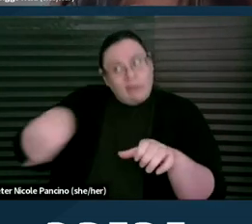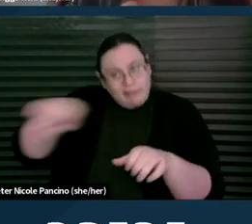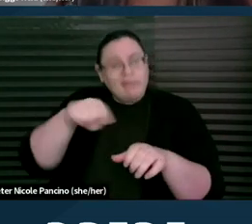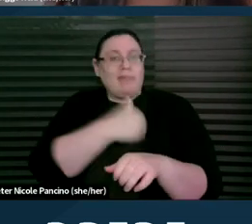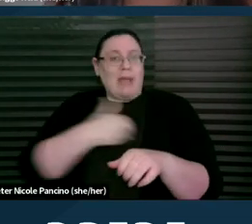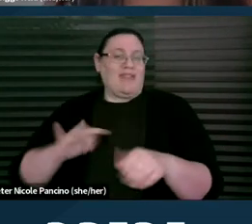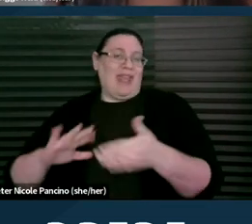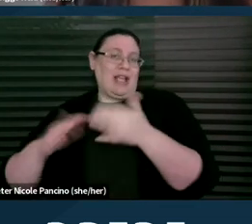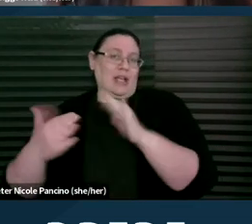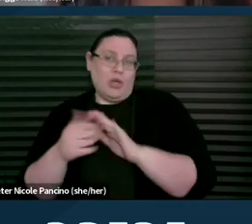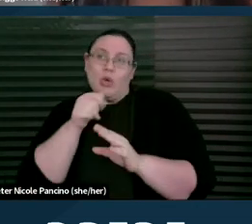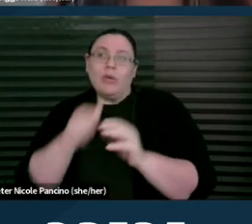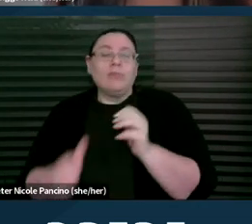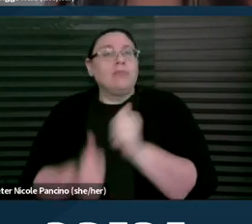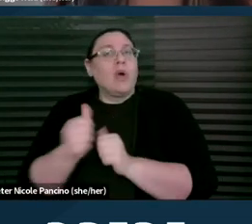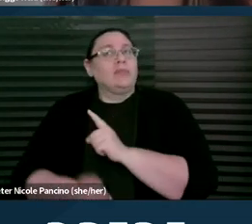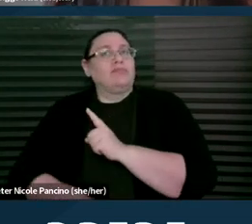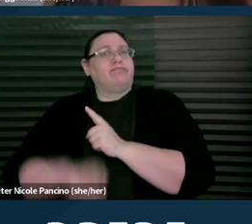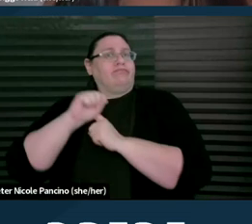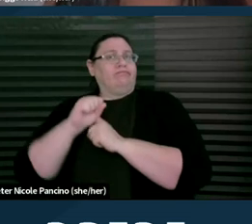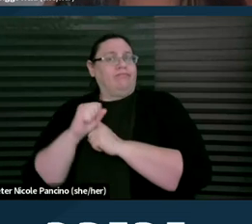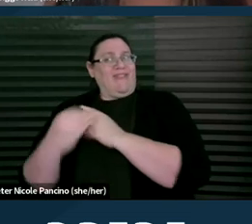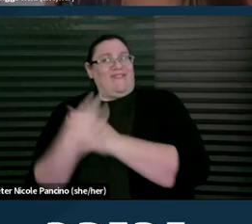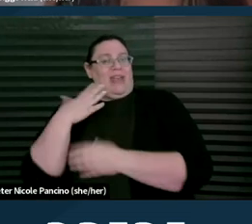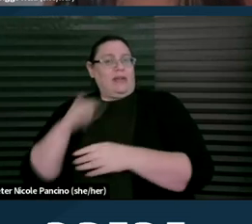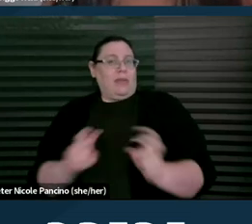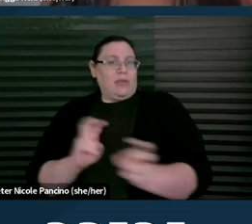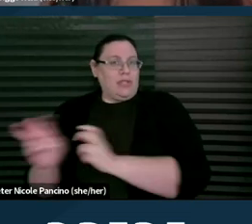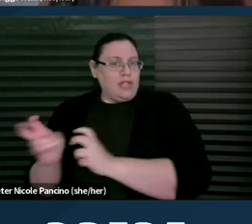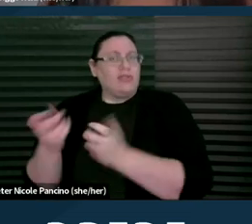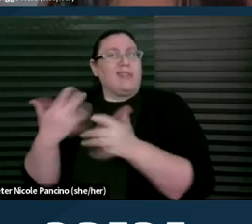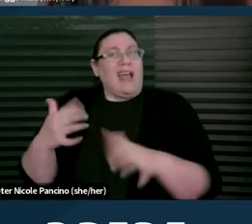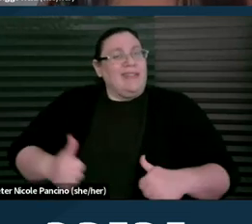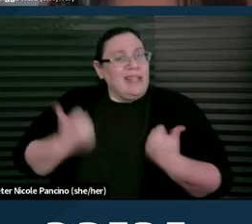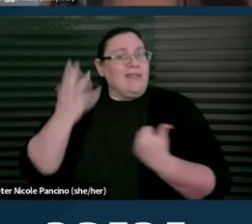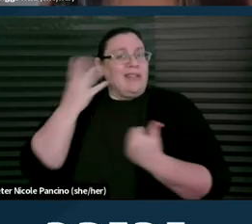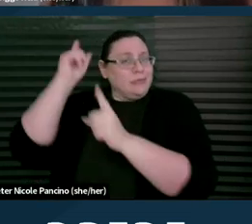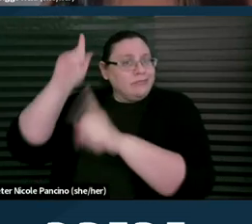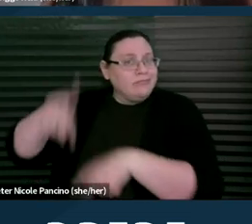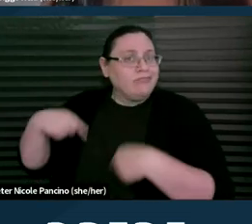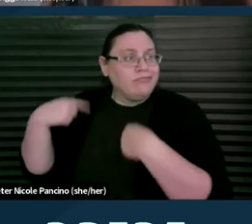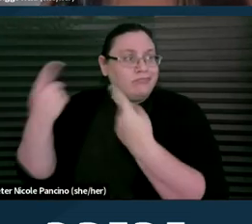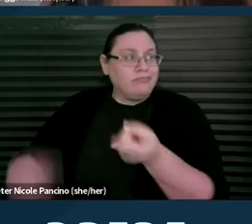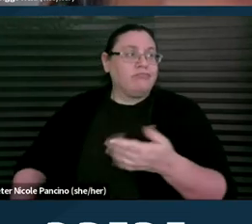who are most impacted by these issues and have the most lived experience with them. Anti-capitalist politic,